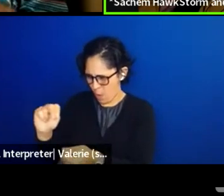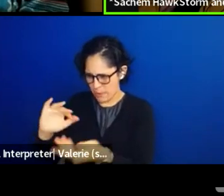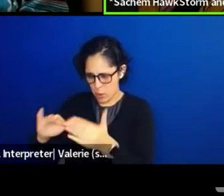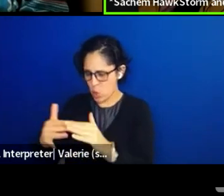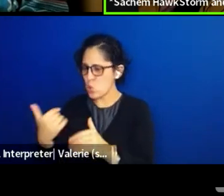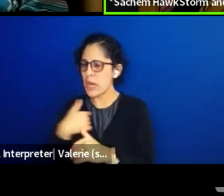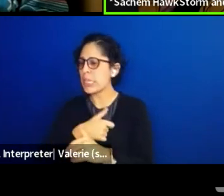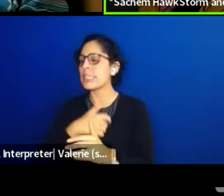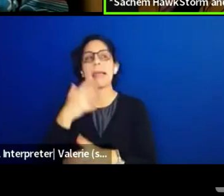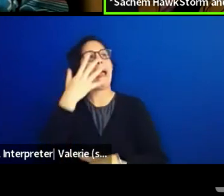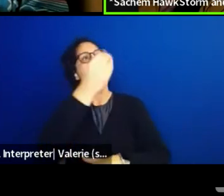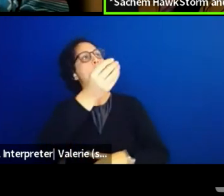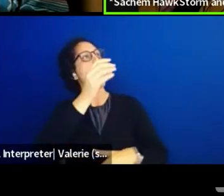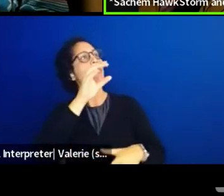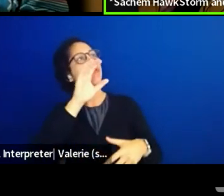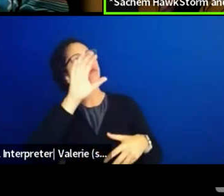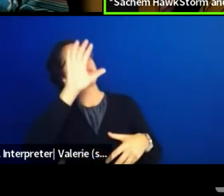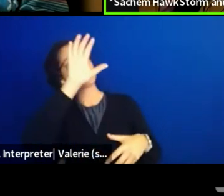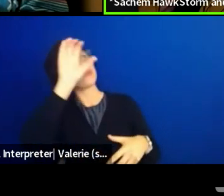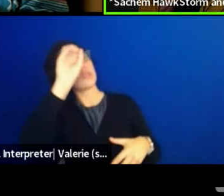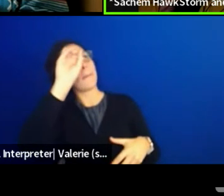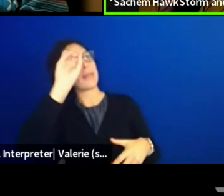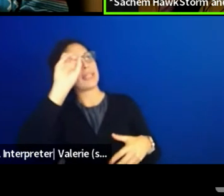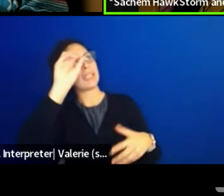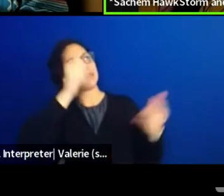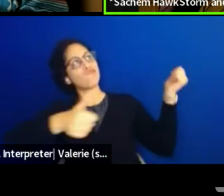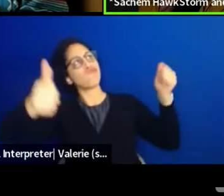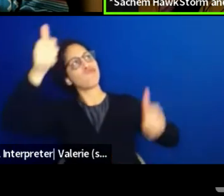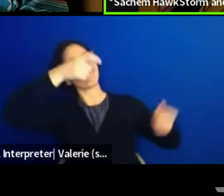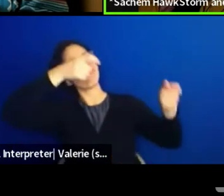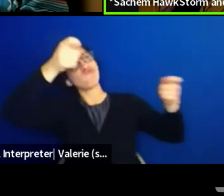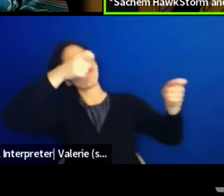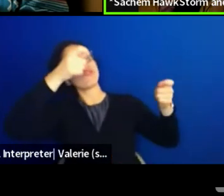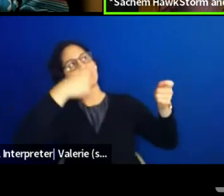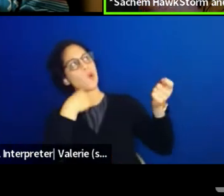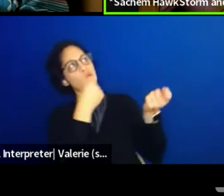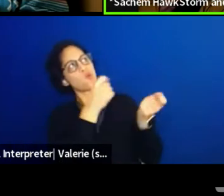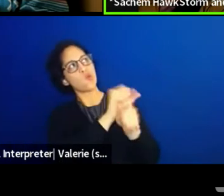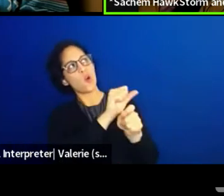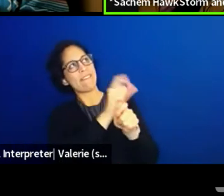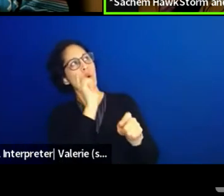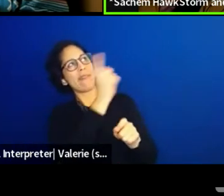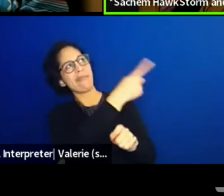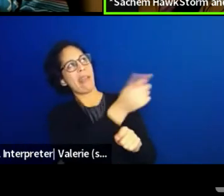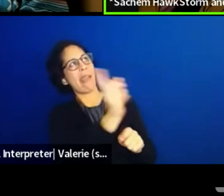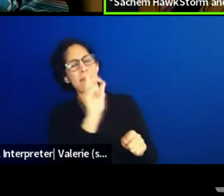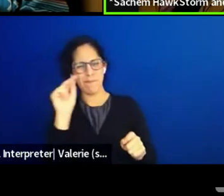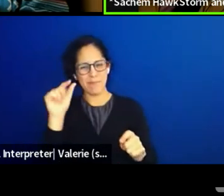in these corporation, corporate world. This brings the communities together,